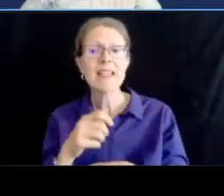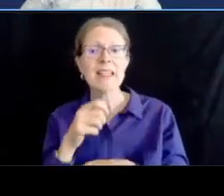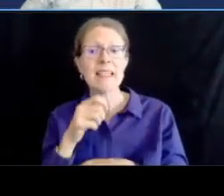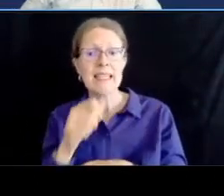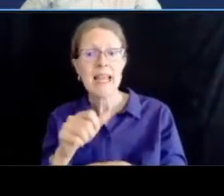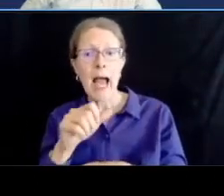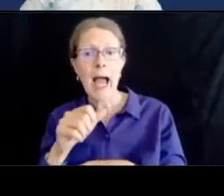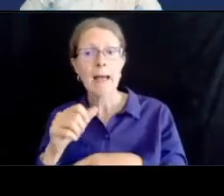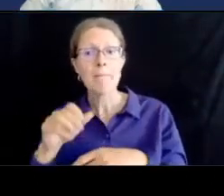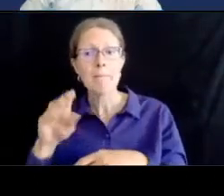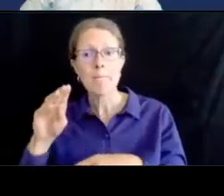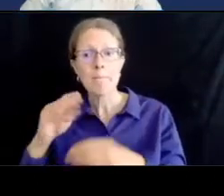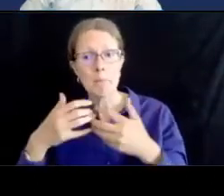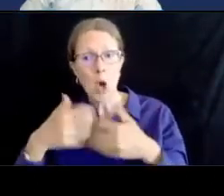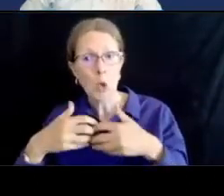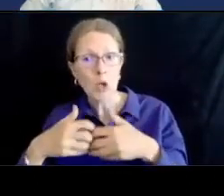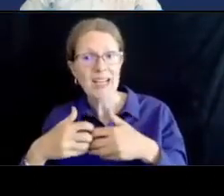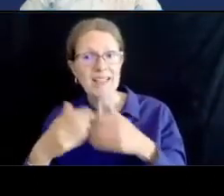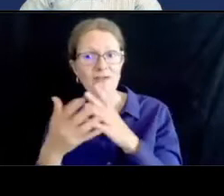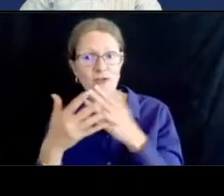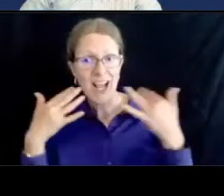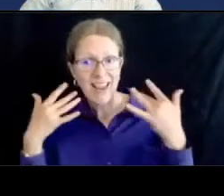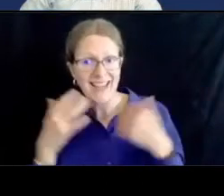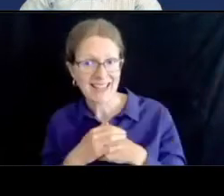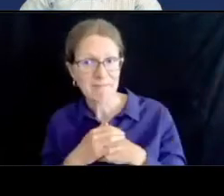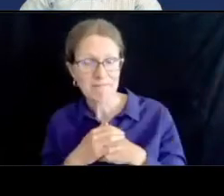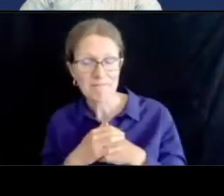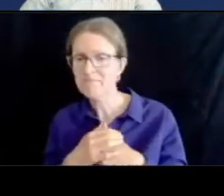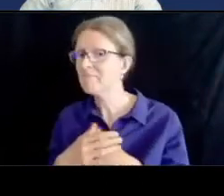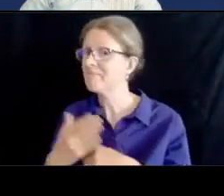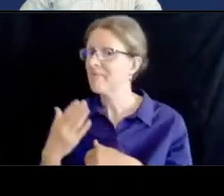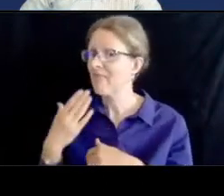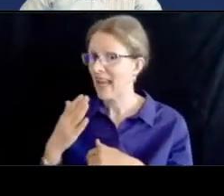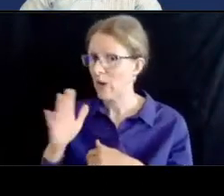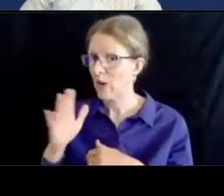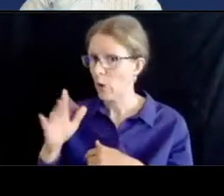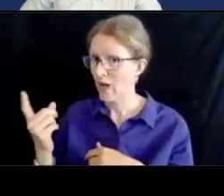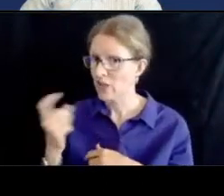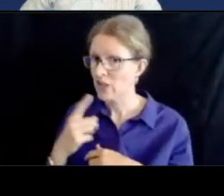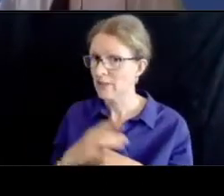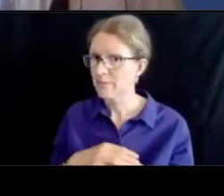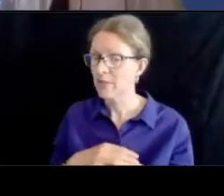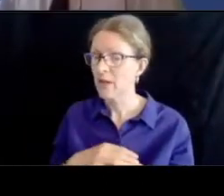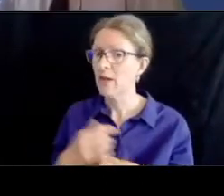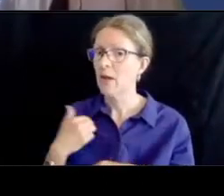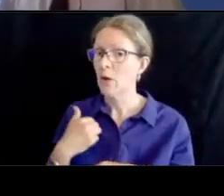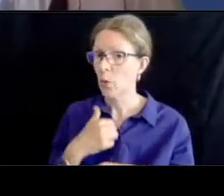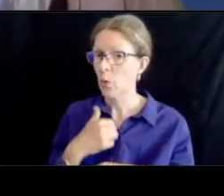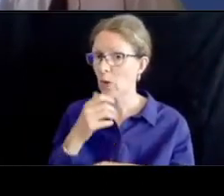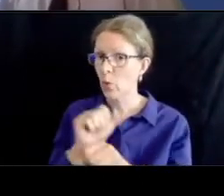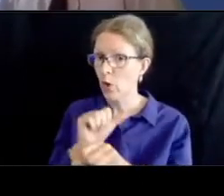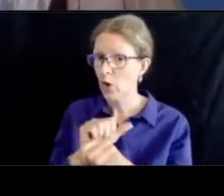thank you see thank you sylvia for your question we will be working with the mpd as well